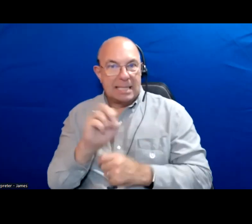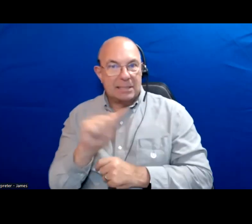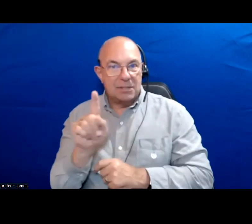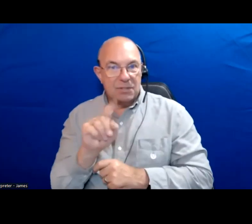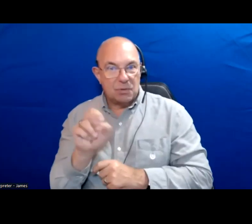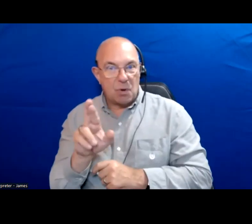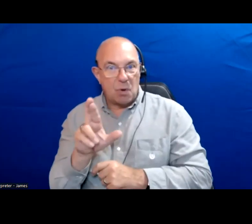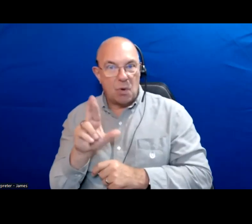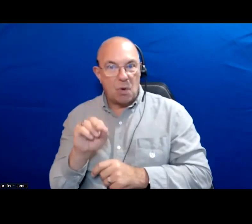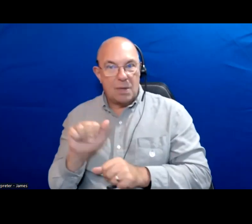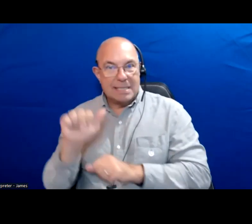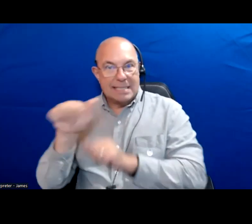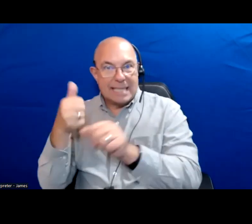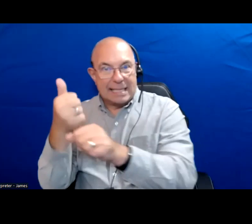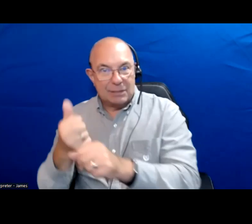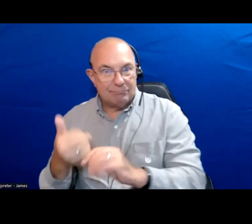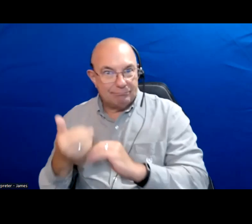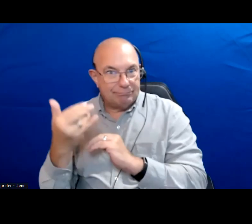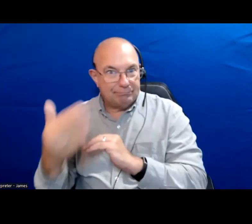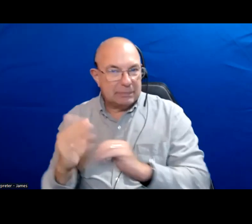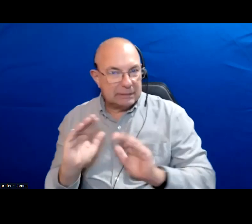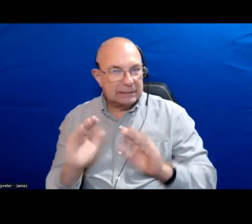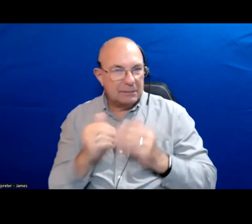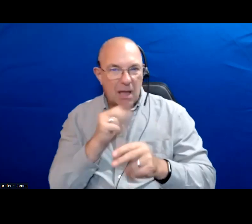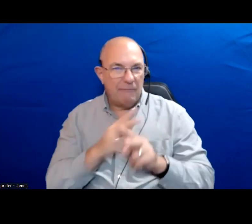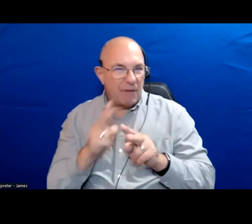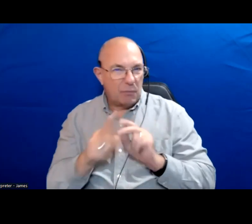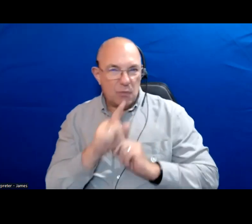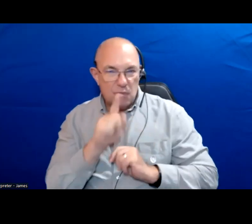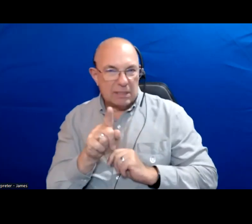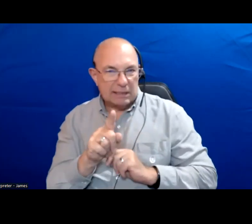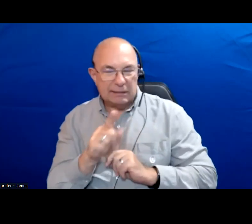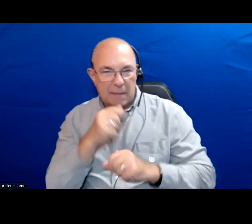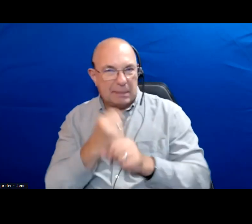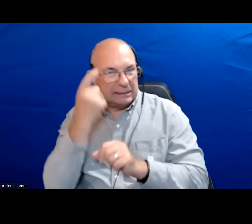over the next decade which seems unrealistic and not feasible.